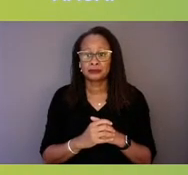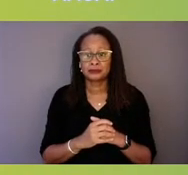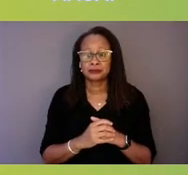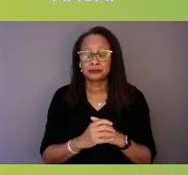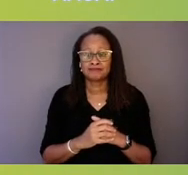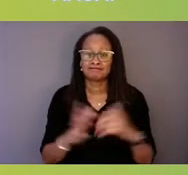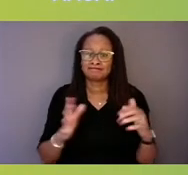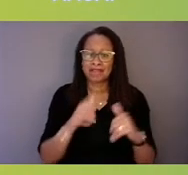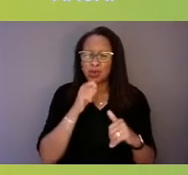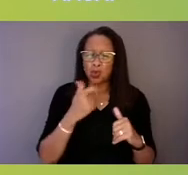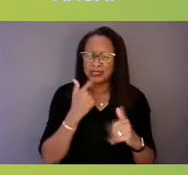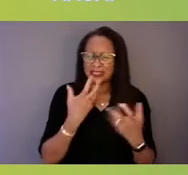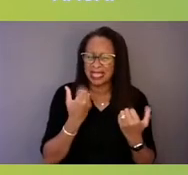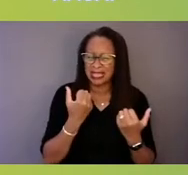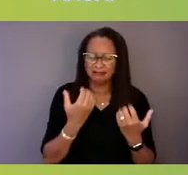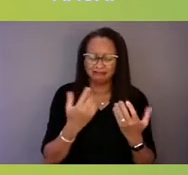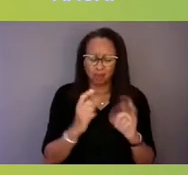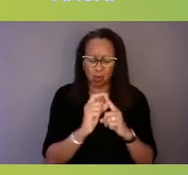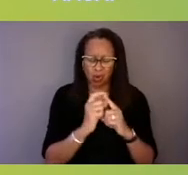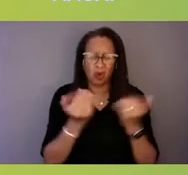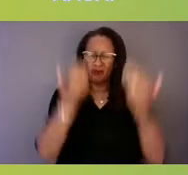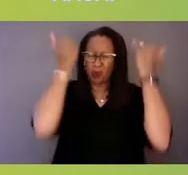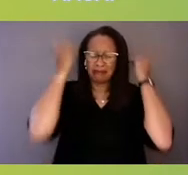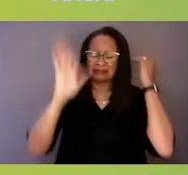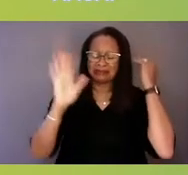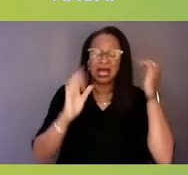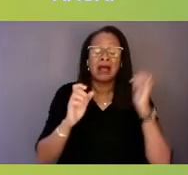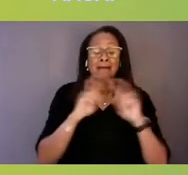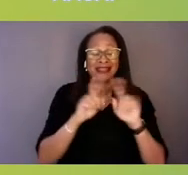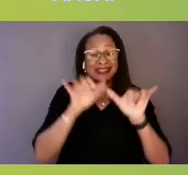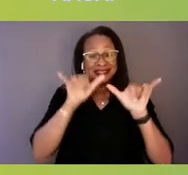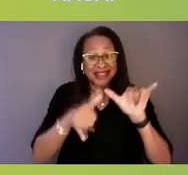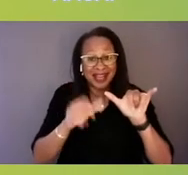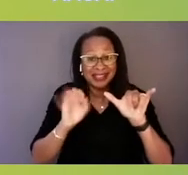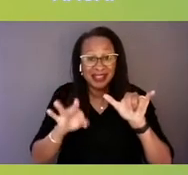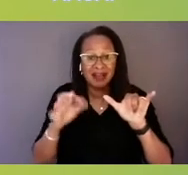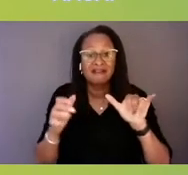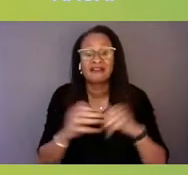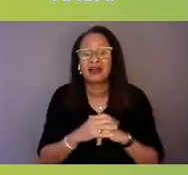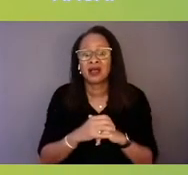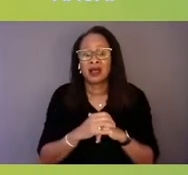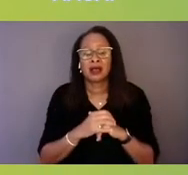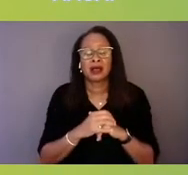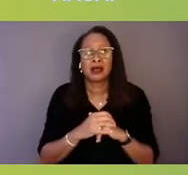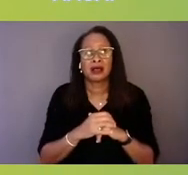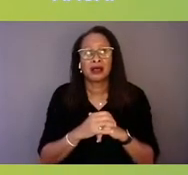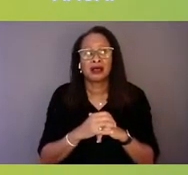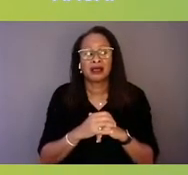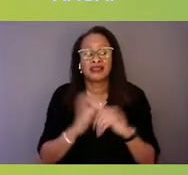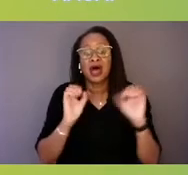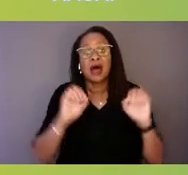but the magnitude of the opportunity that 988 has afforded us